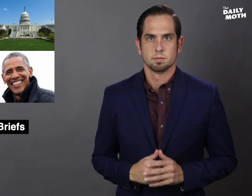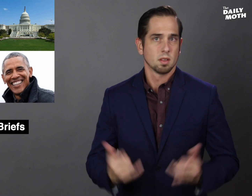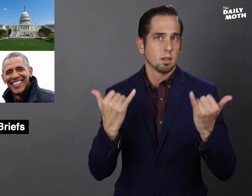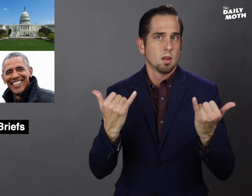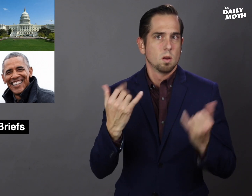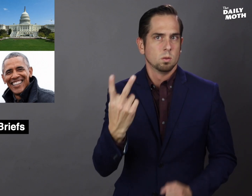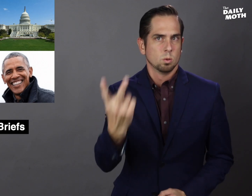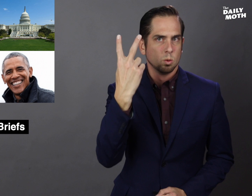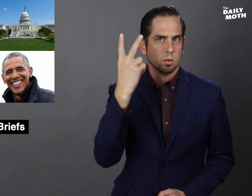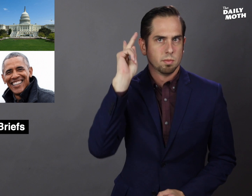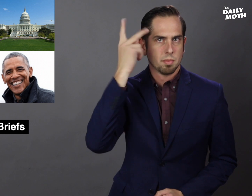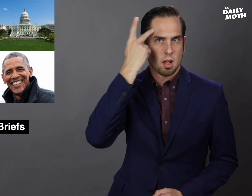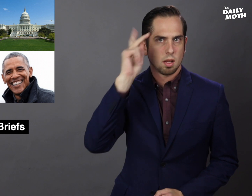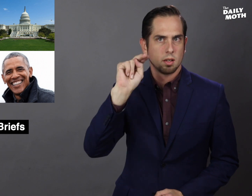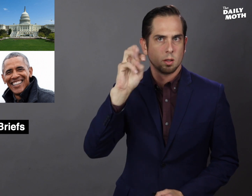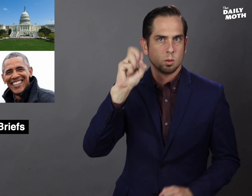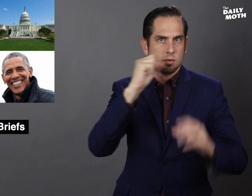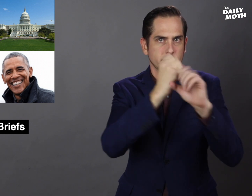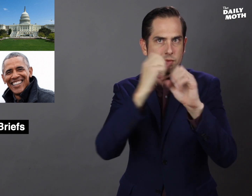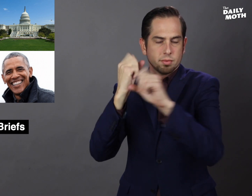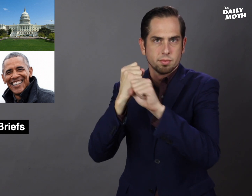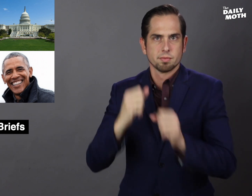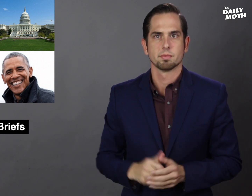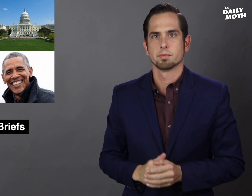Here are two political news briefs.